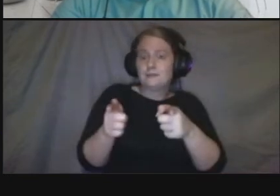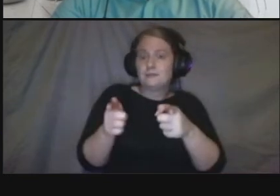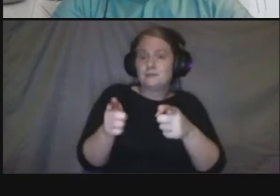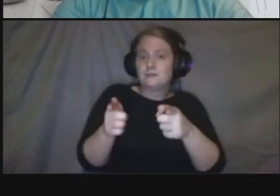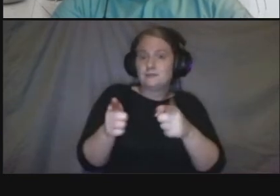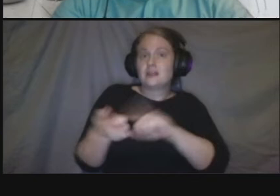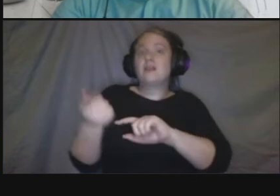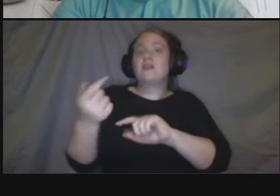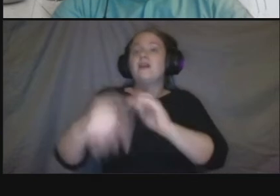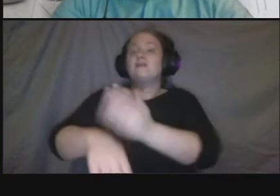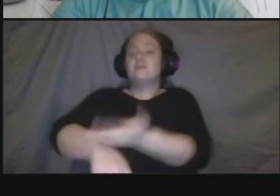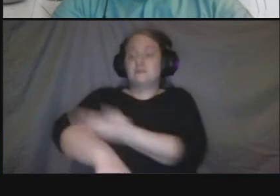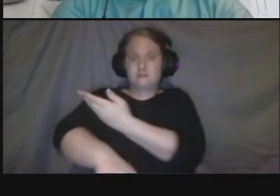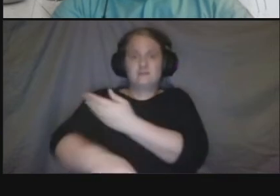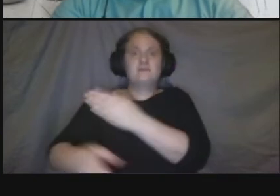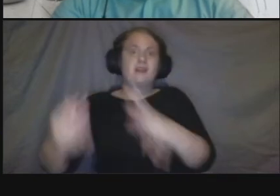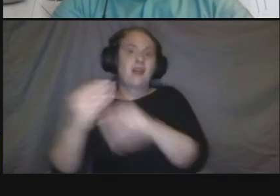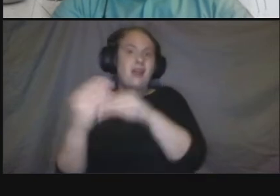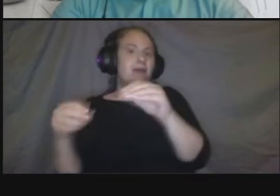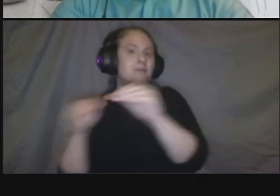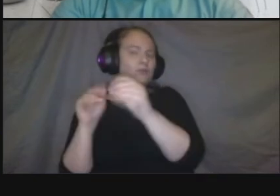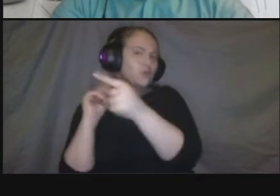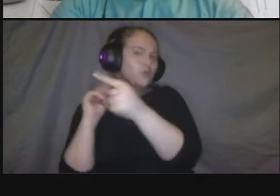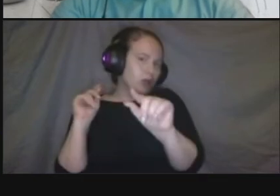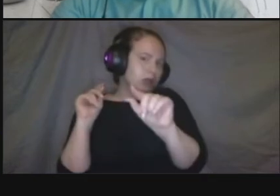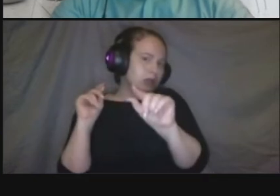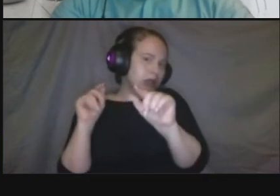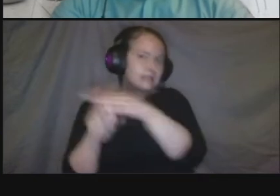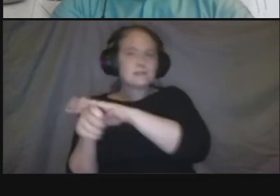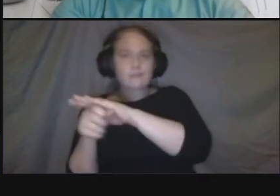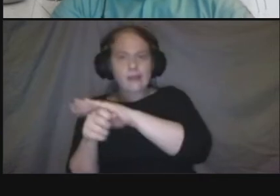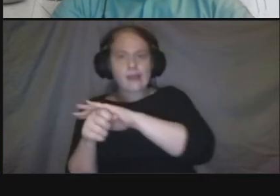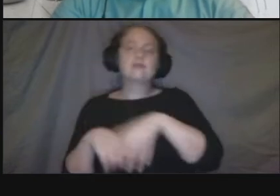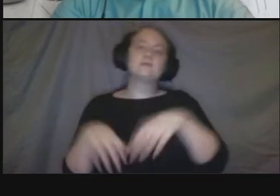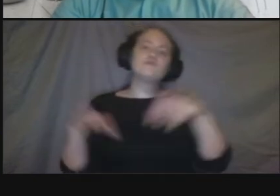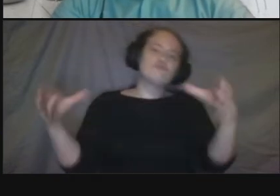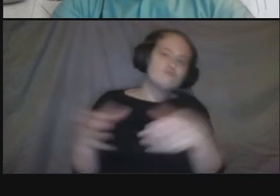gathering or cafe space um is that still a need because that's something that we heard before